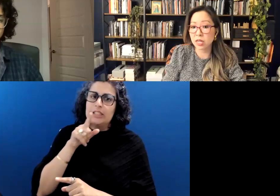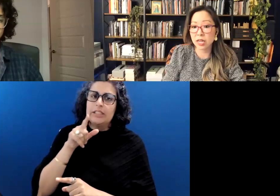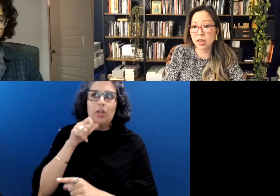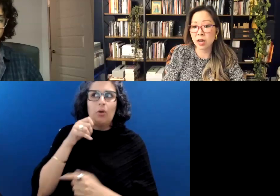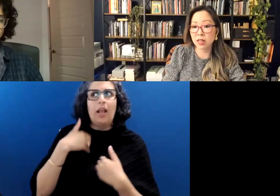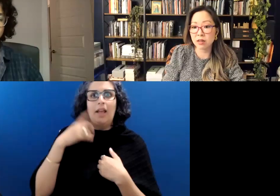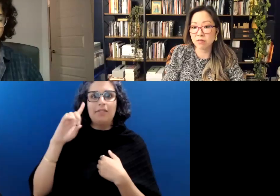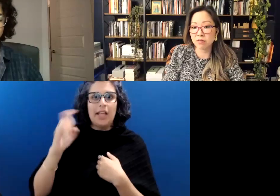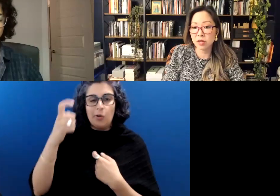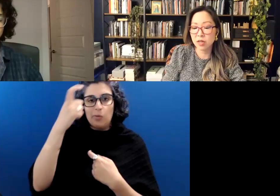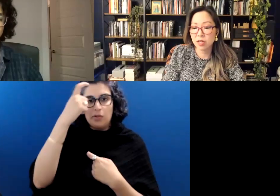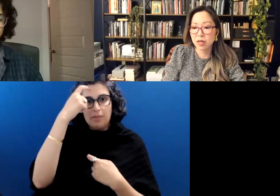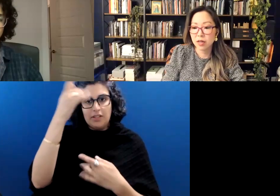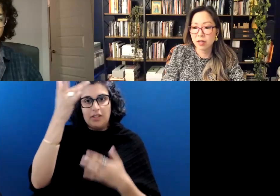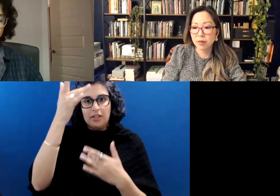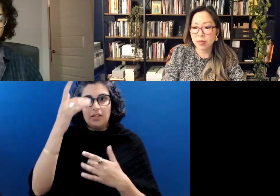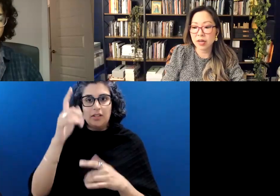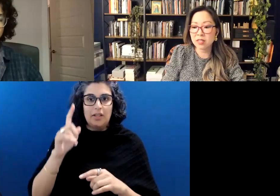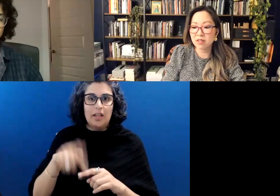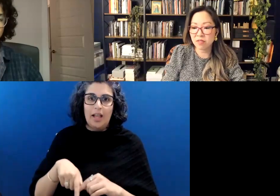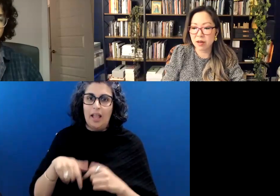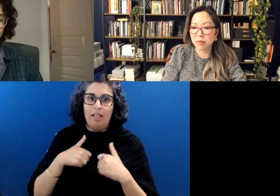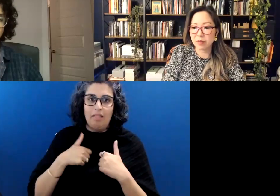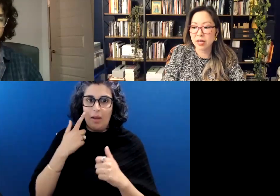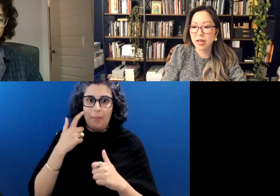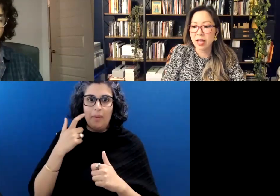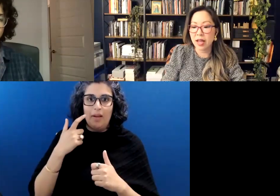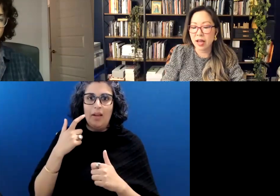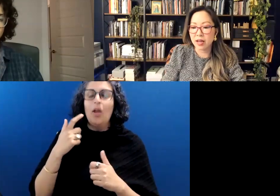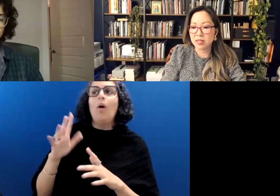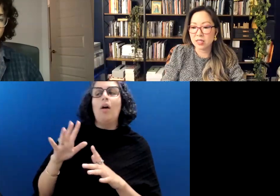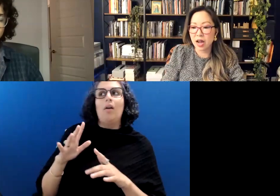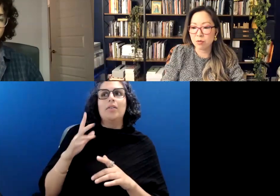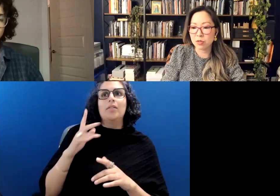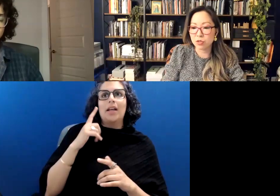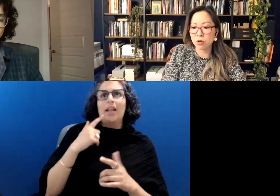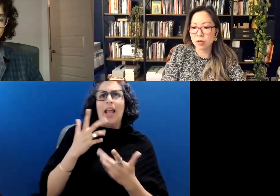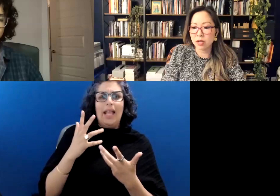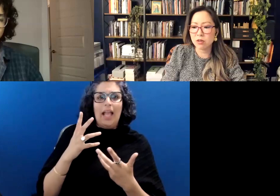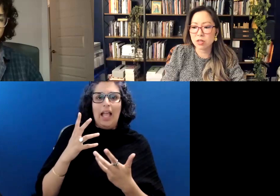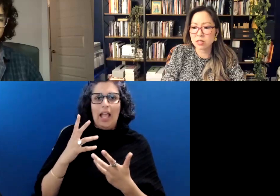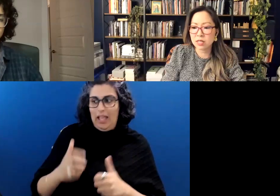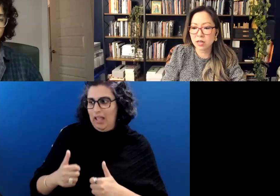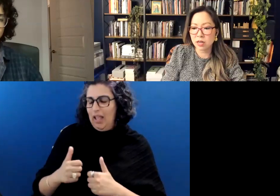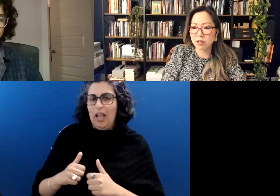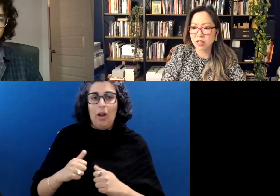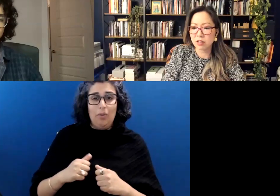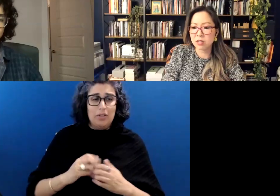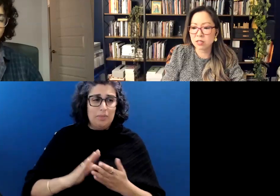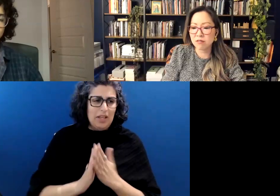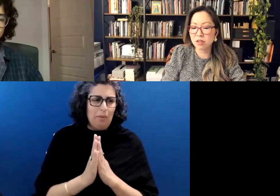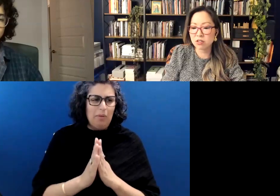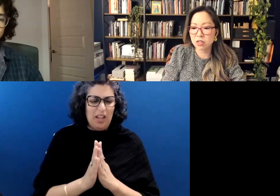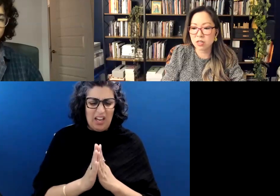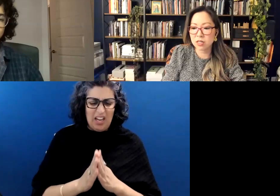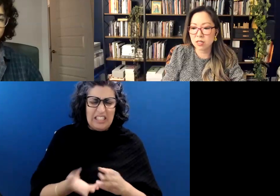life, cannot live because of them, and I was growing increasingly angry, increasingly frustrated,